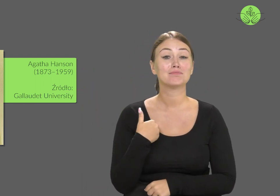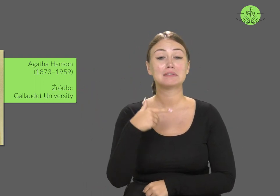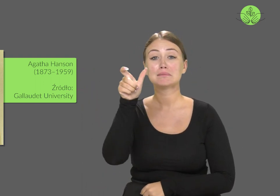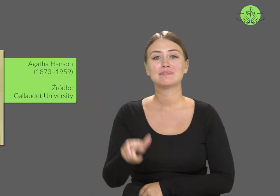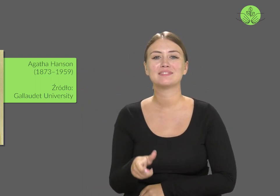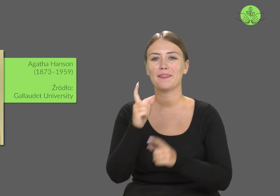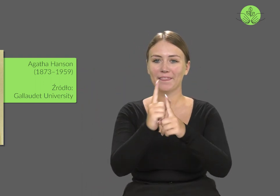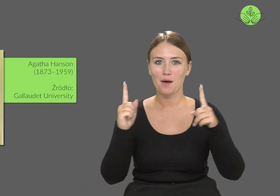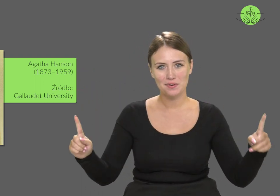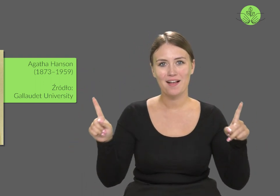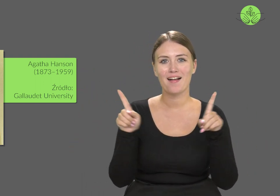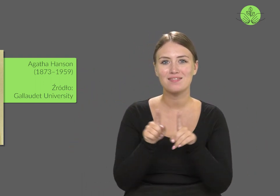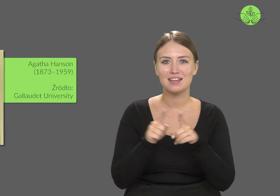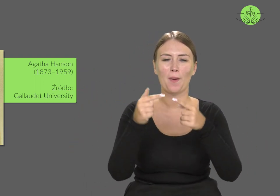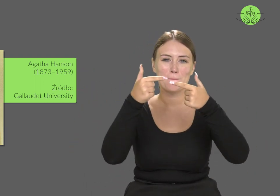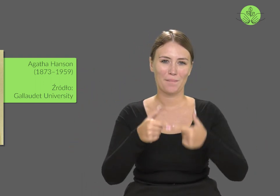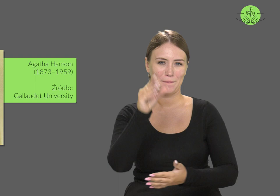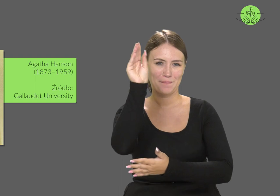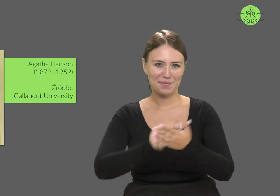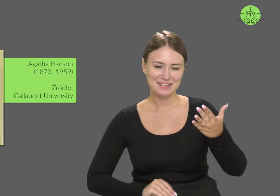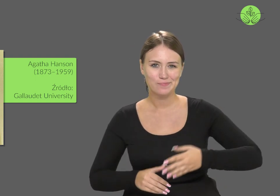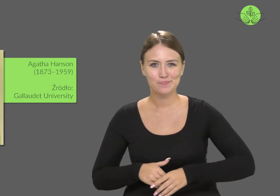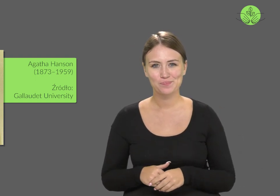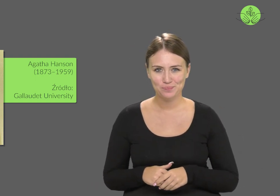She was a teacher and a poet.